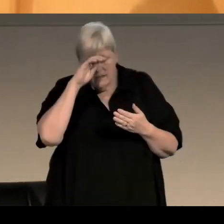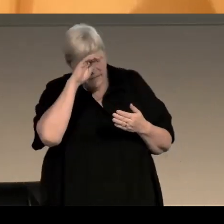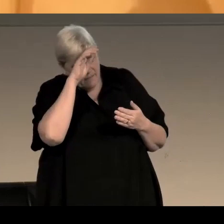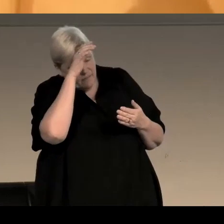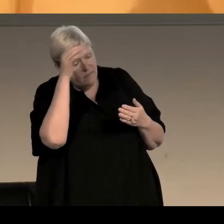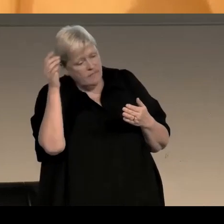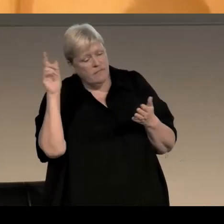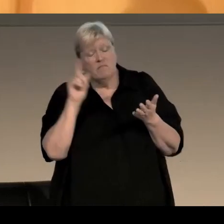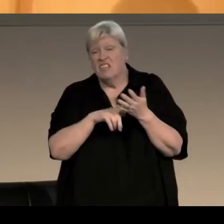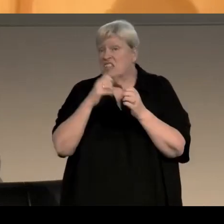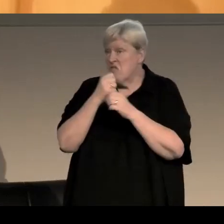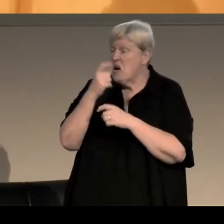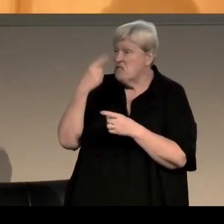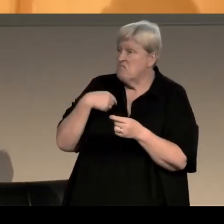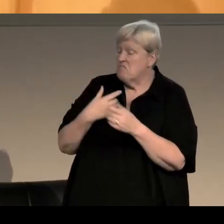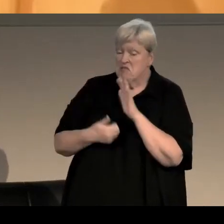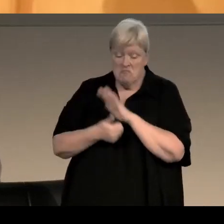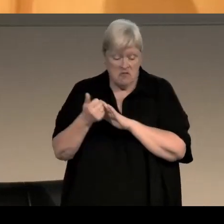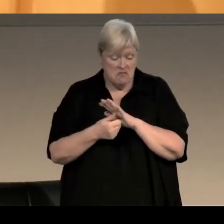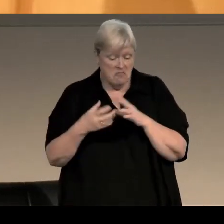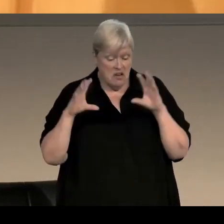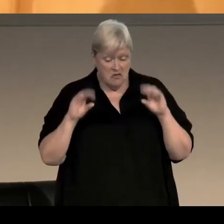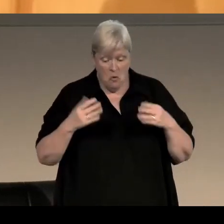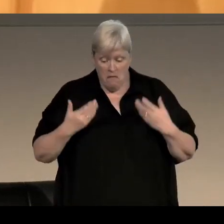my Lindsay Gordon books have never been out of print since they were first published,